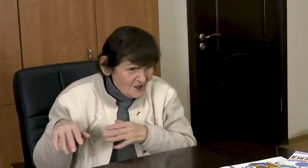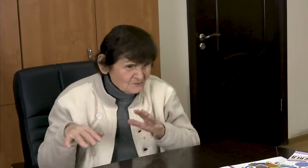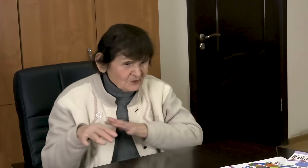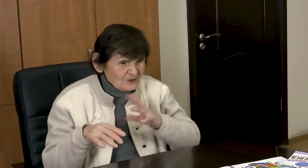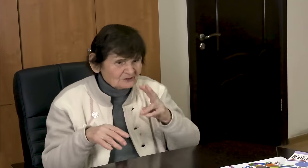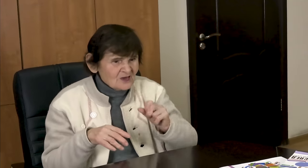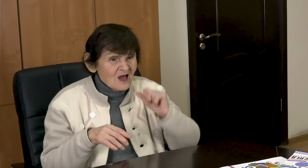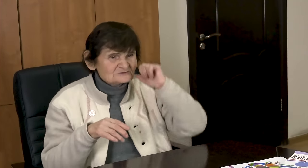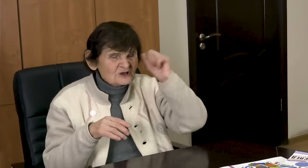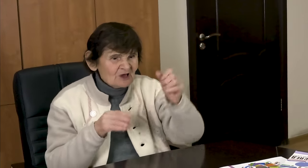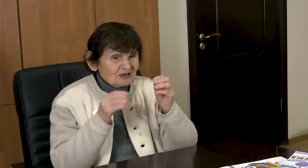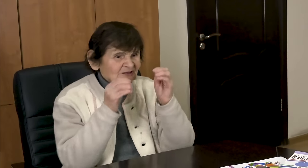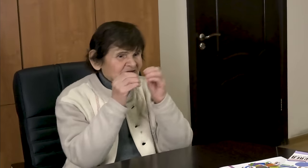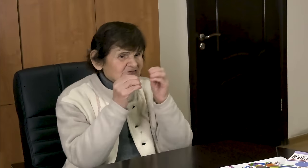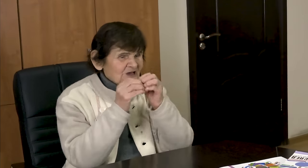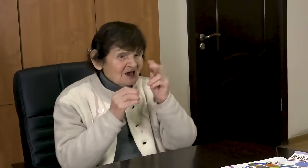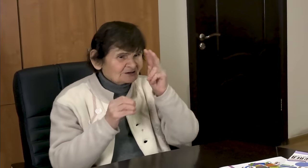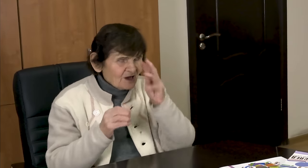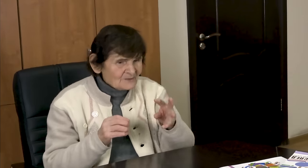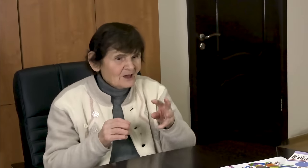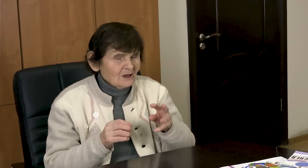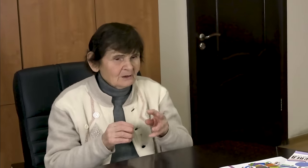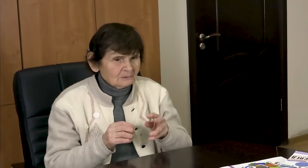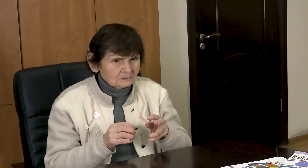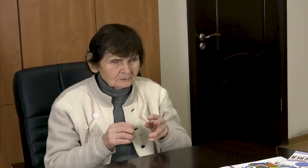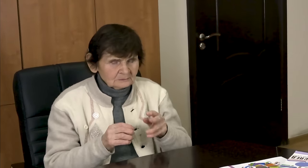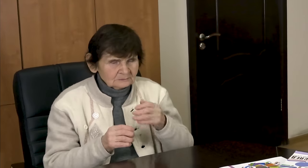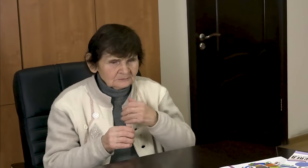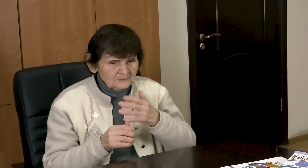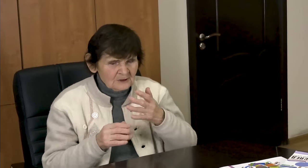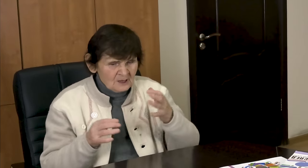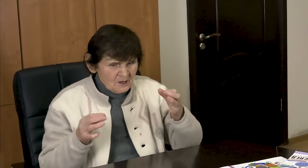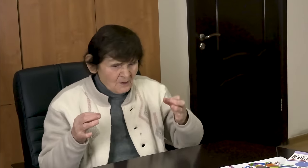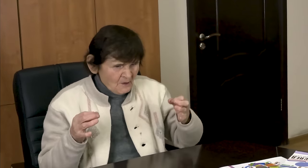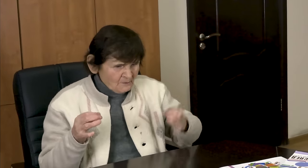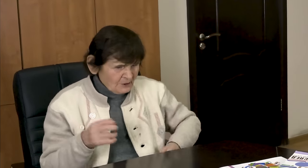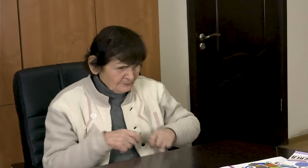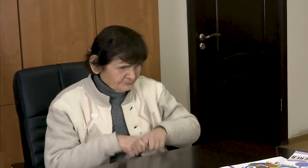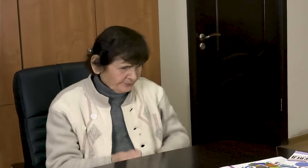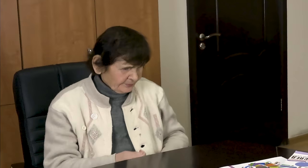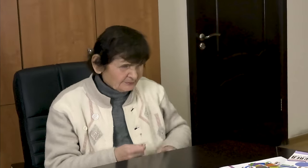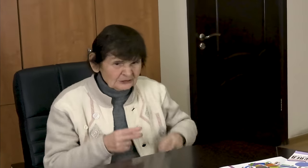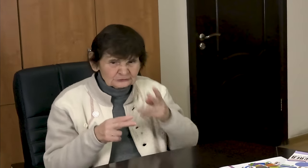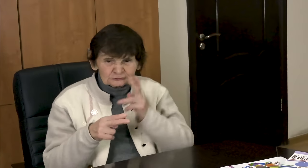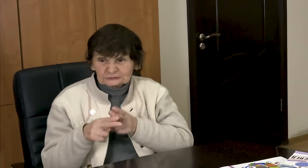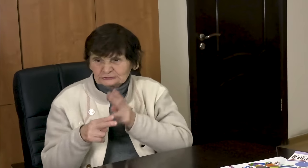The next day I had to run 10 km, but I only had a broken pole.